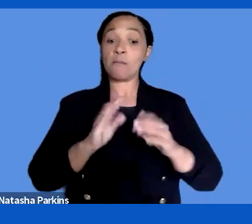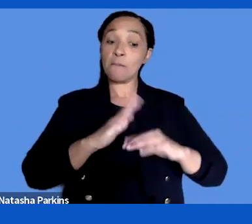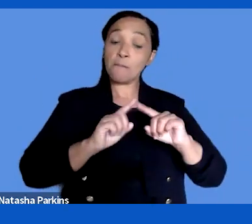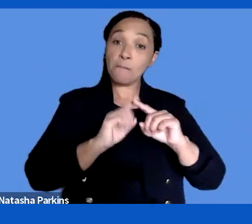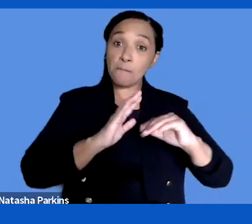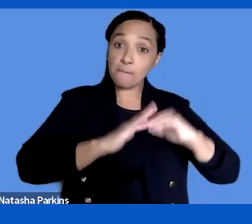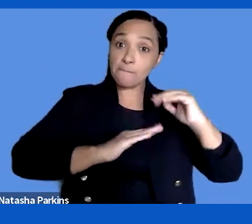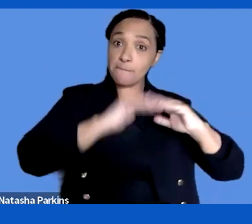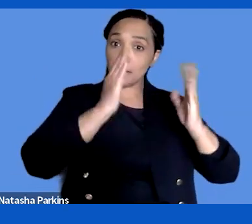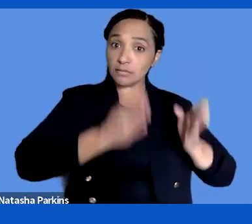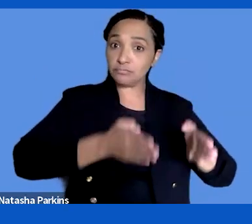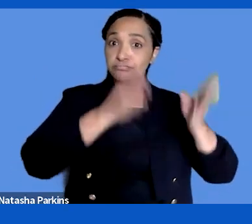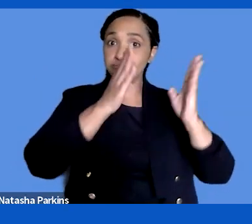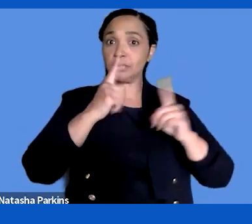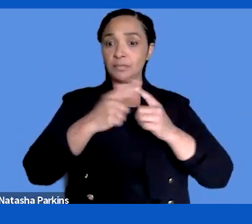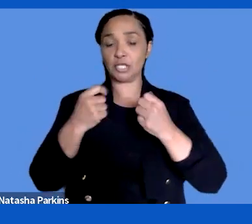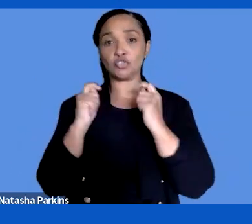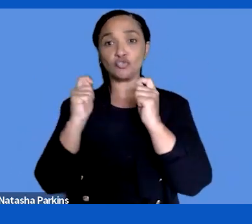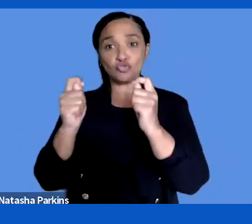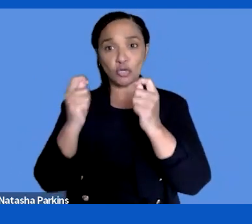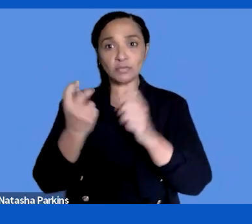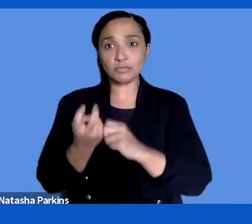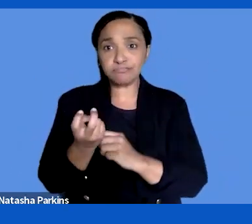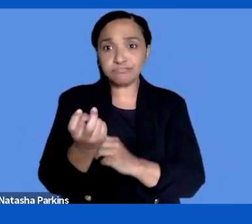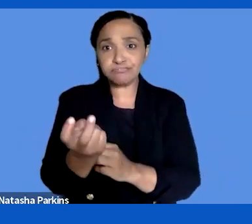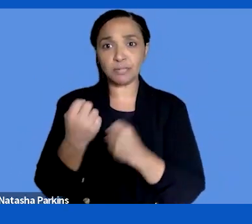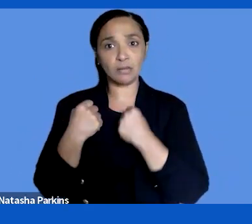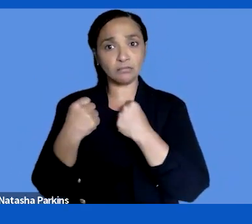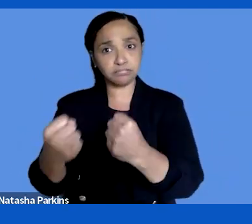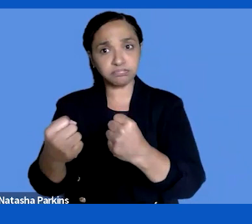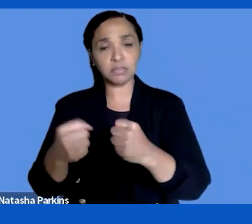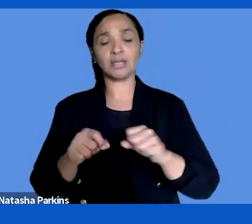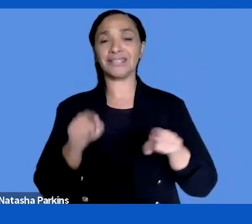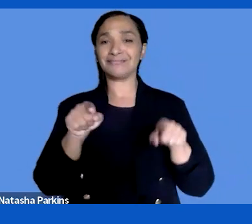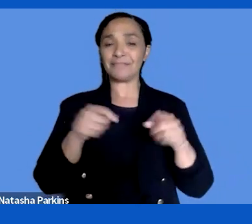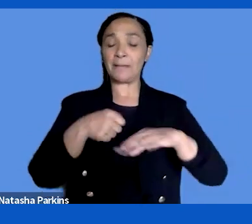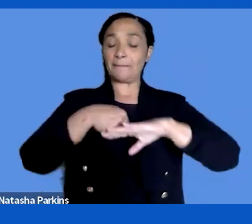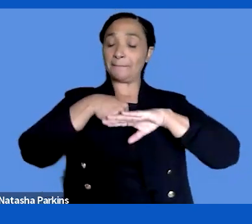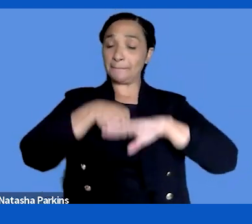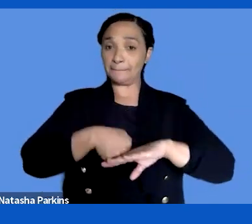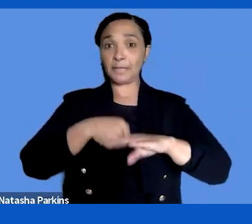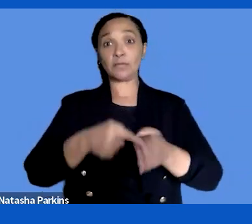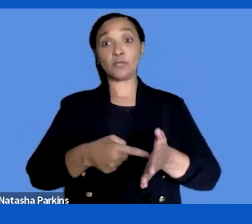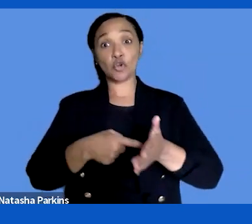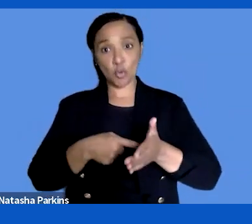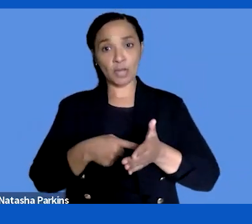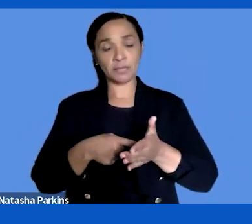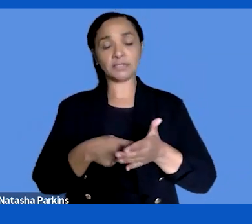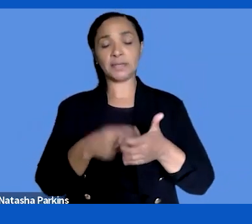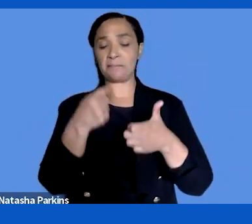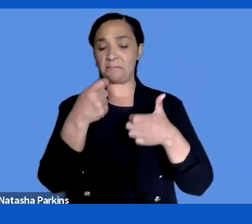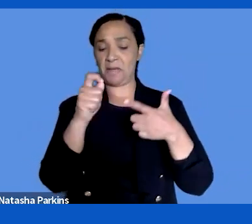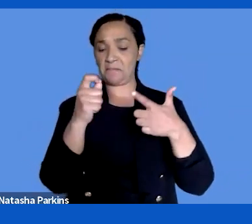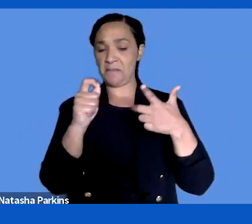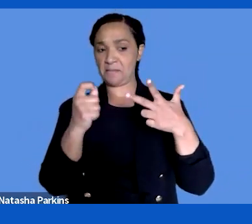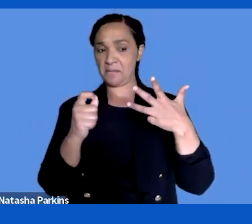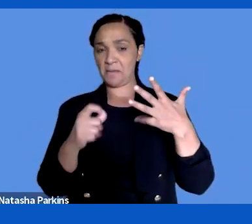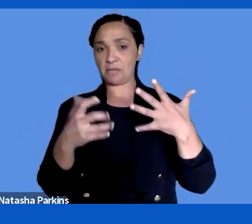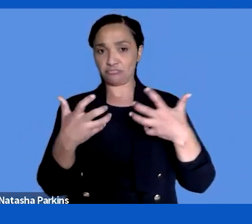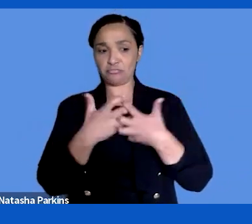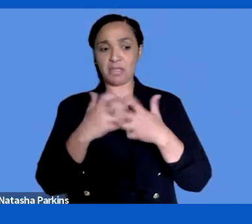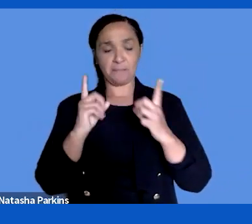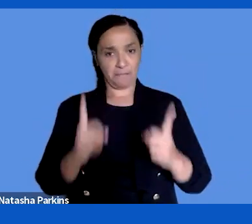the minimum requirements are the ones that are being met. We see that in ICT. We have